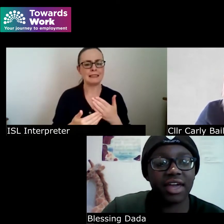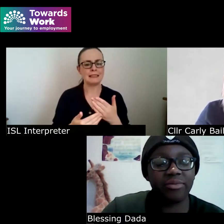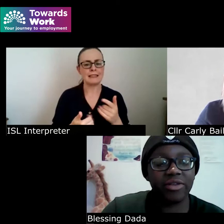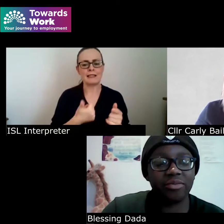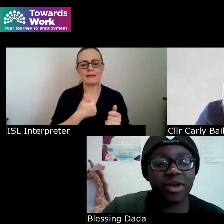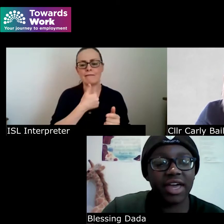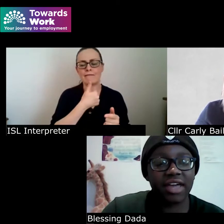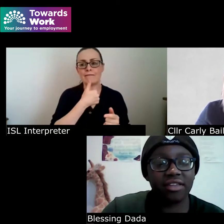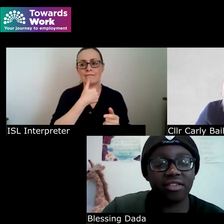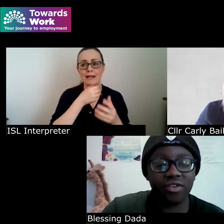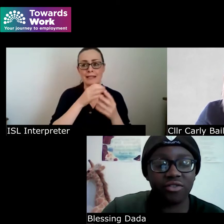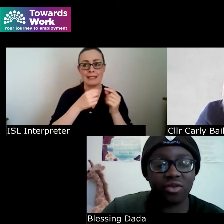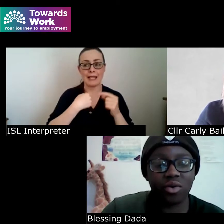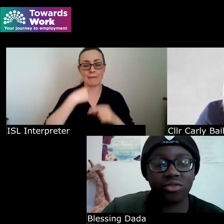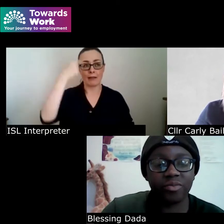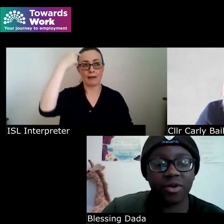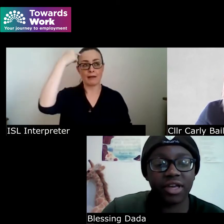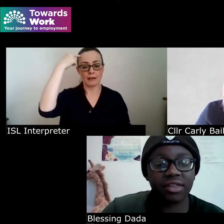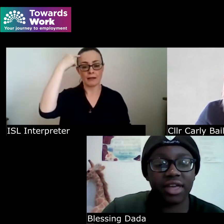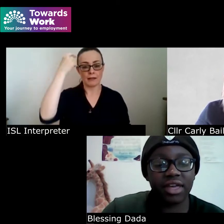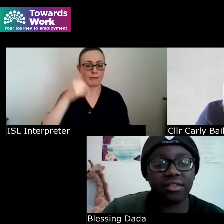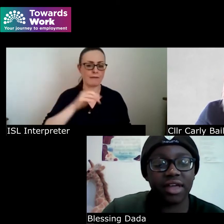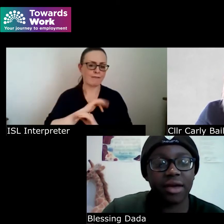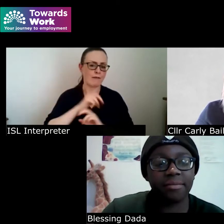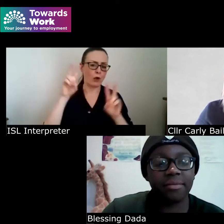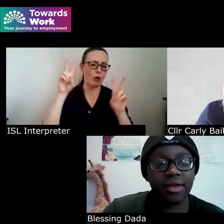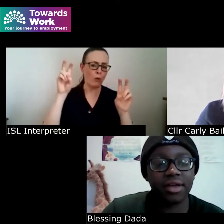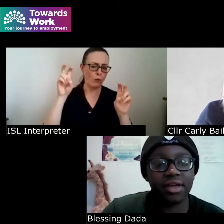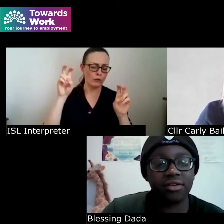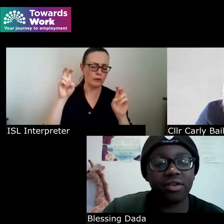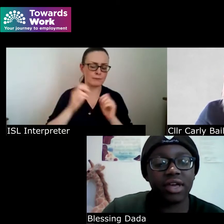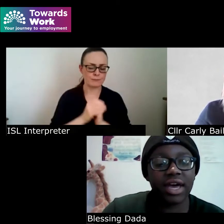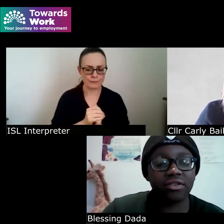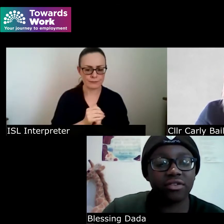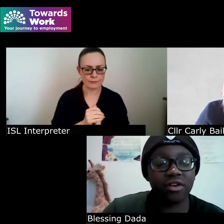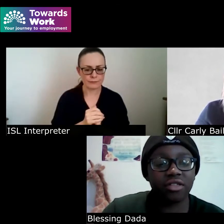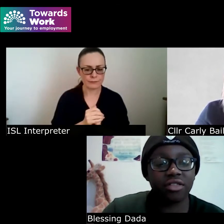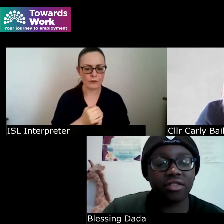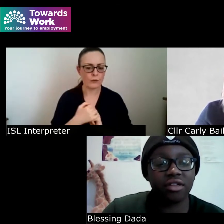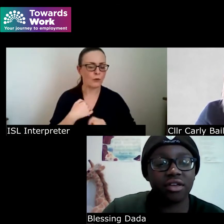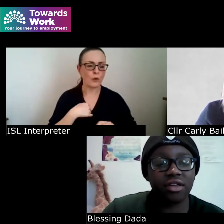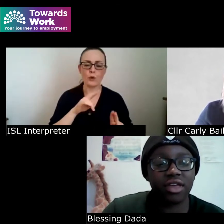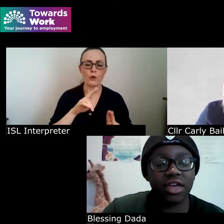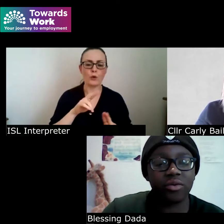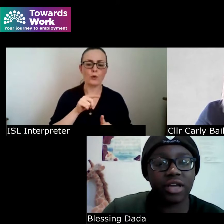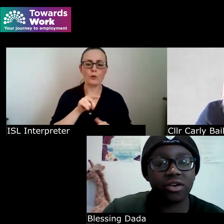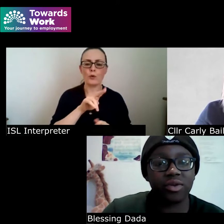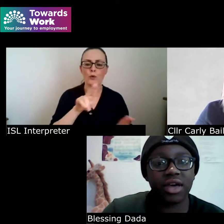came into my head it's a favourite quote of mine is um you know you can't cross the equator without